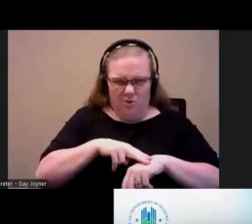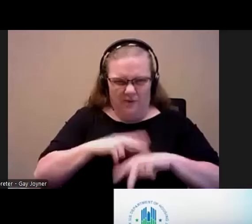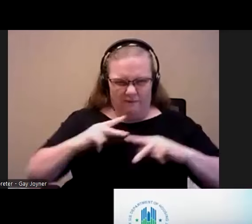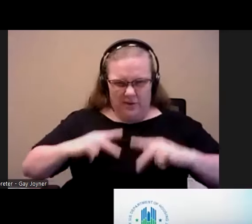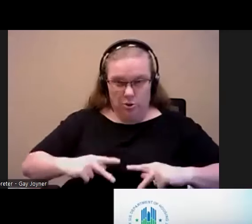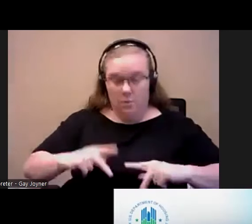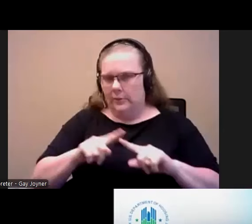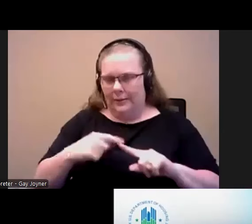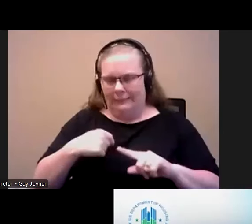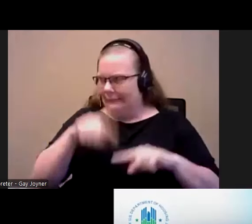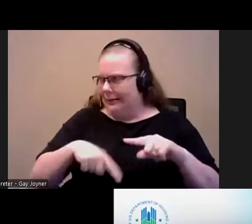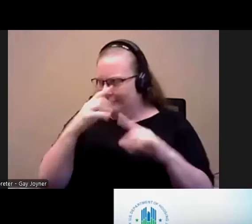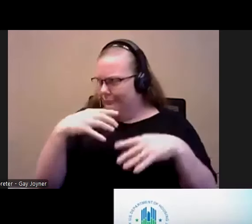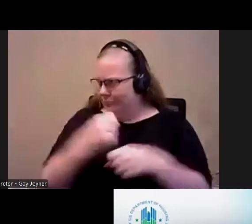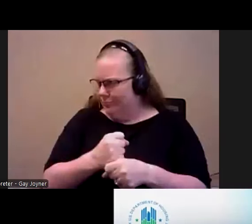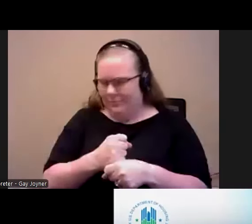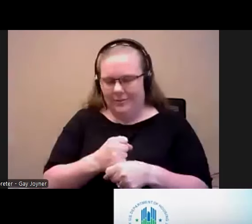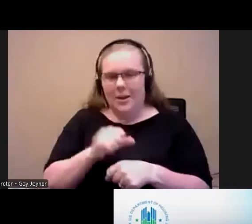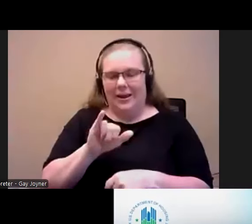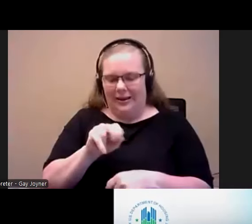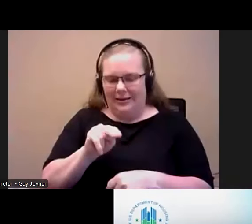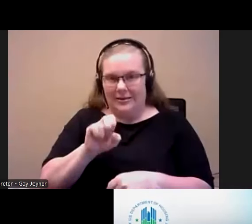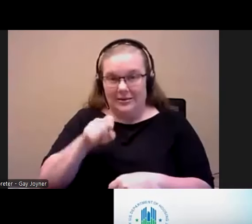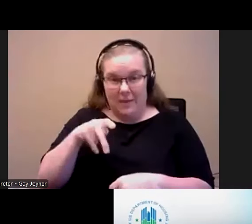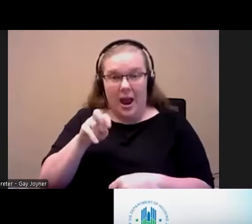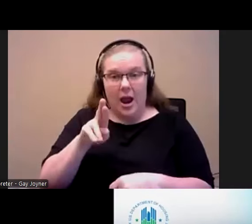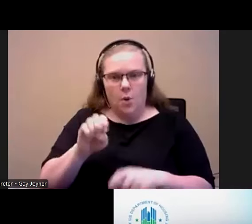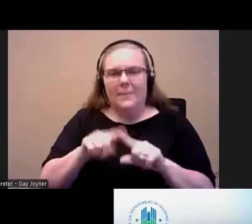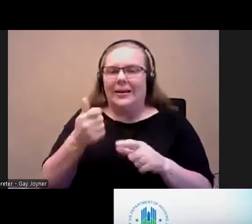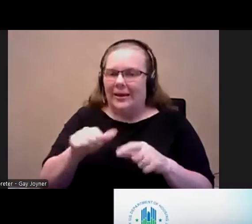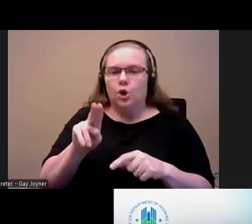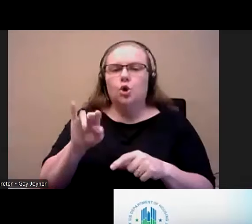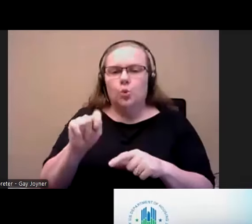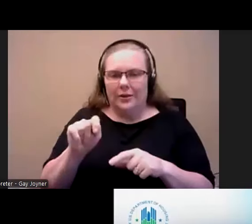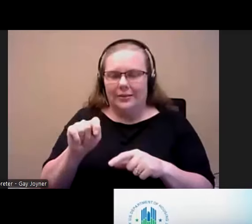the chat for what that stands for. It is any unit that meets the standards. It could be a townhome